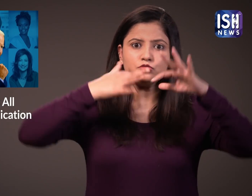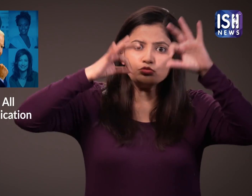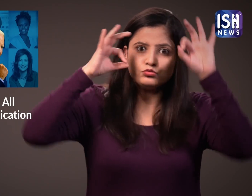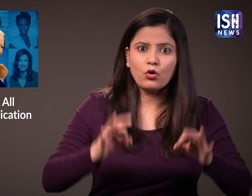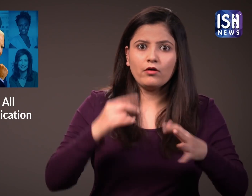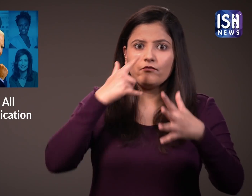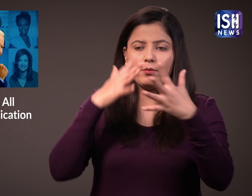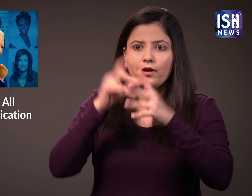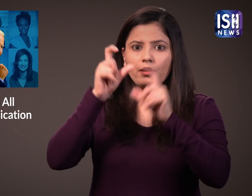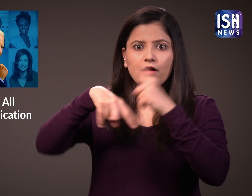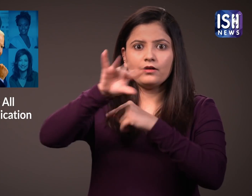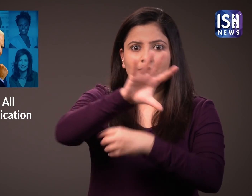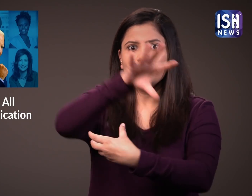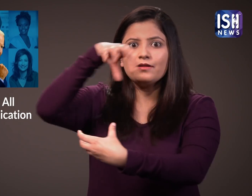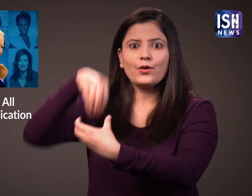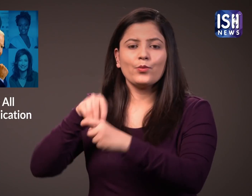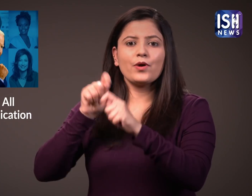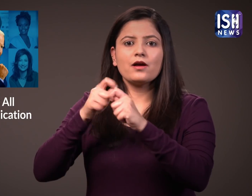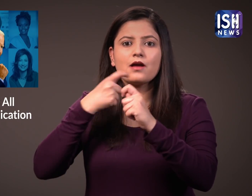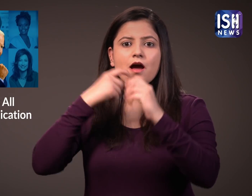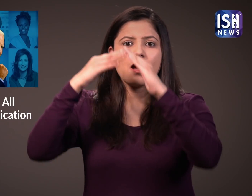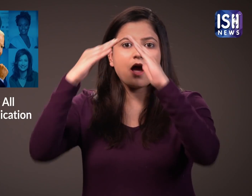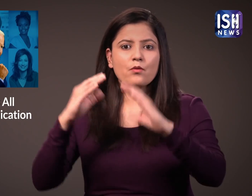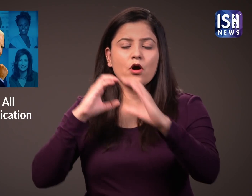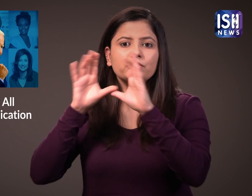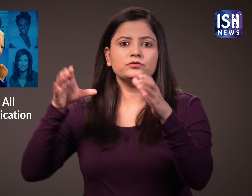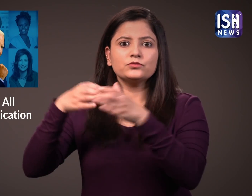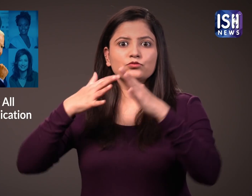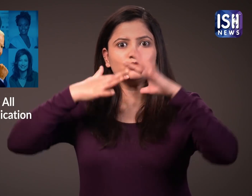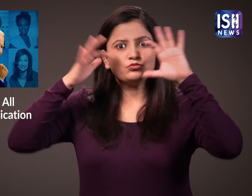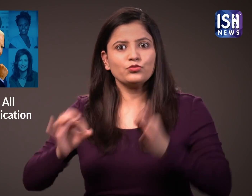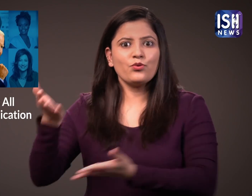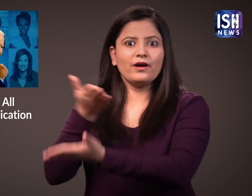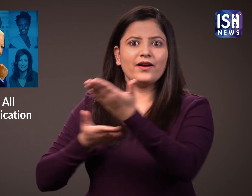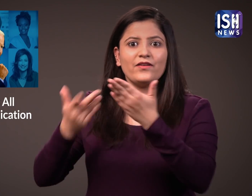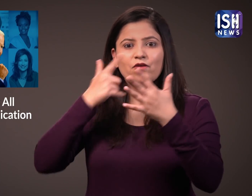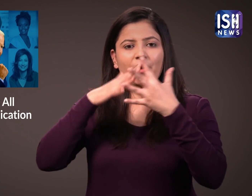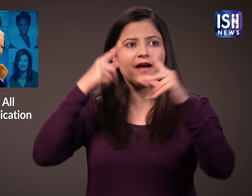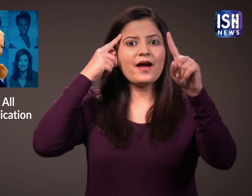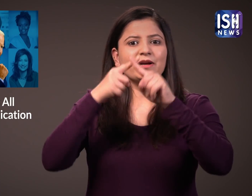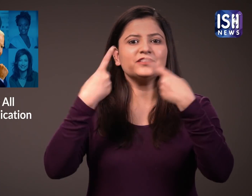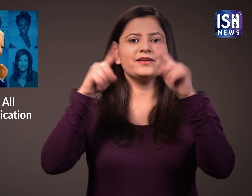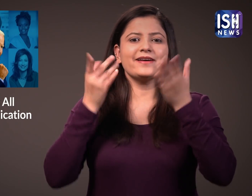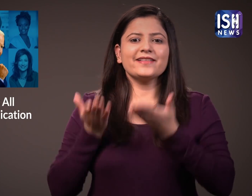and finally now he is announced an all women's team.